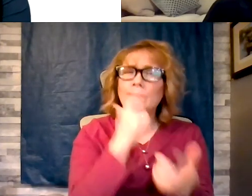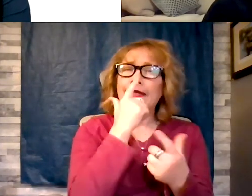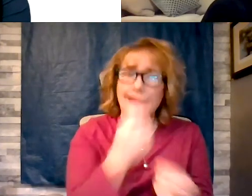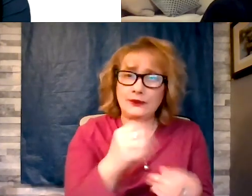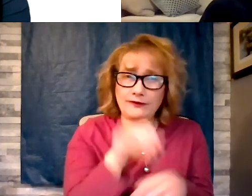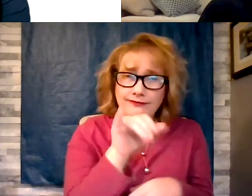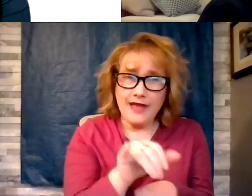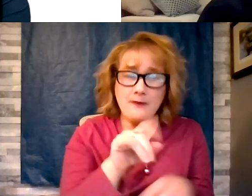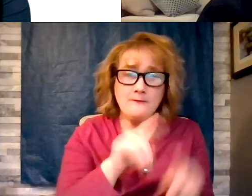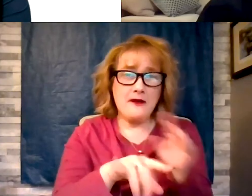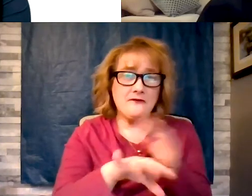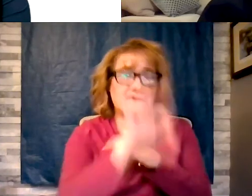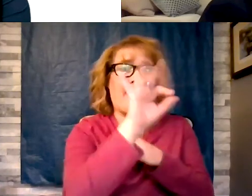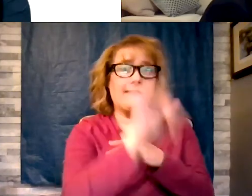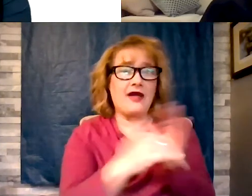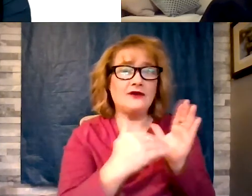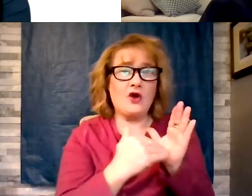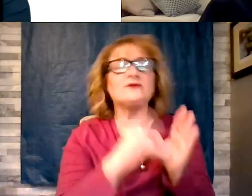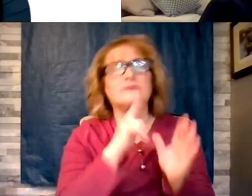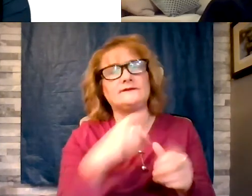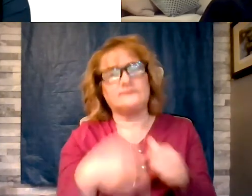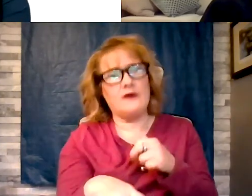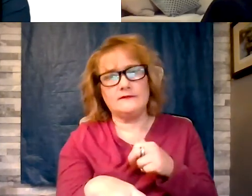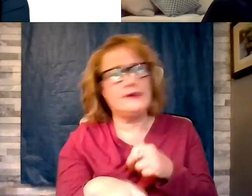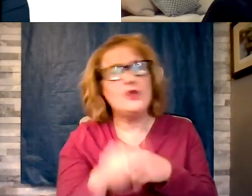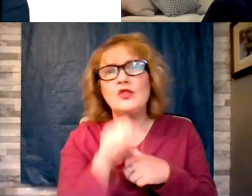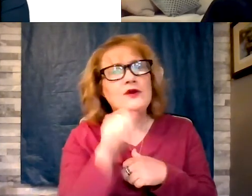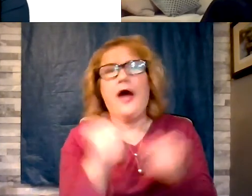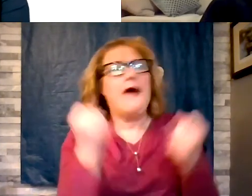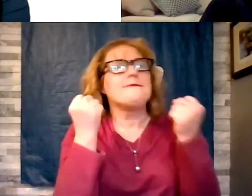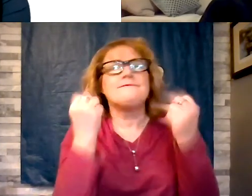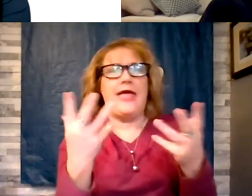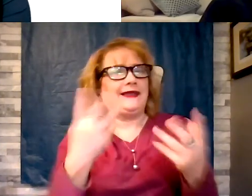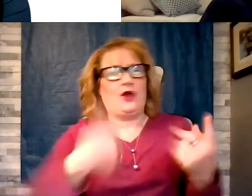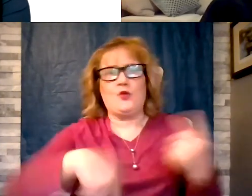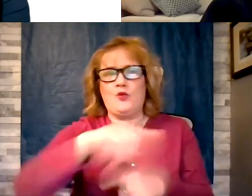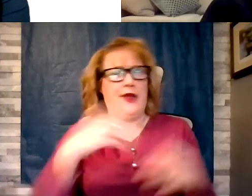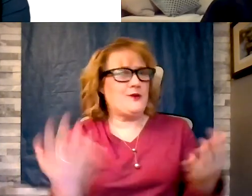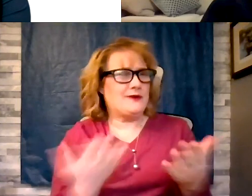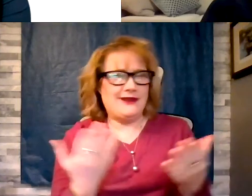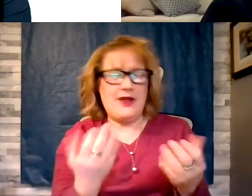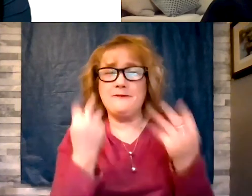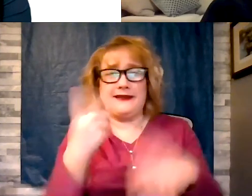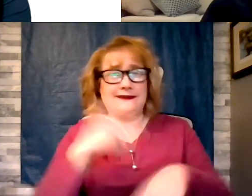be a challenge because they are not very many around here and often they don't advertise. It's